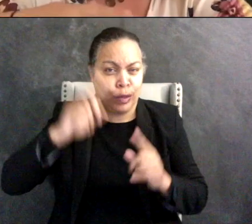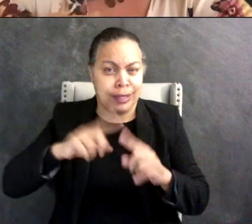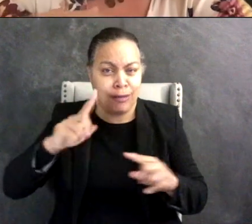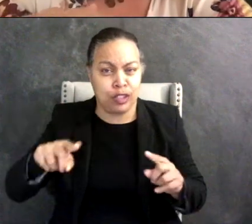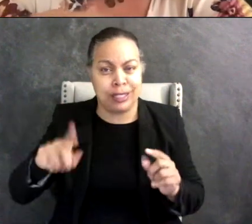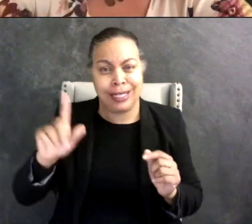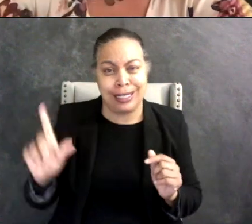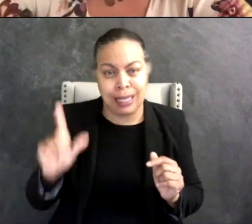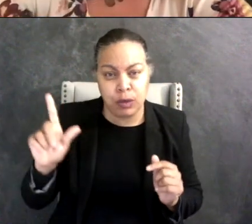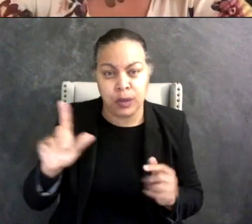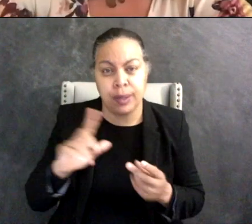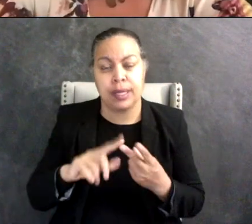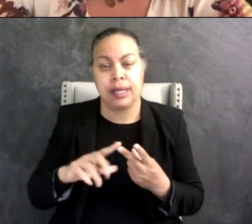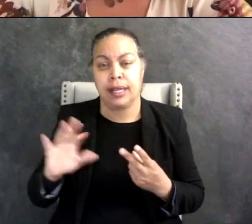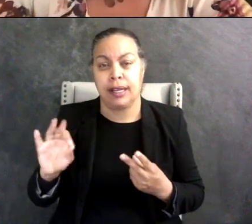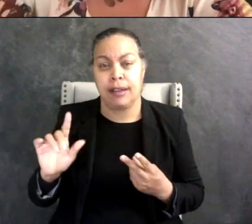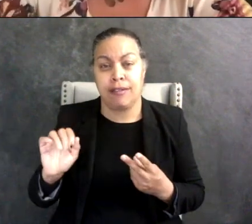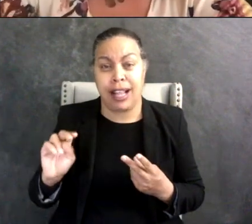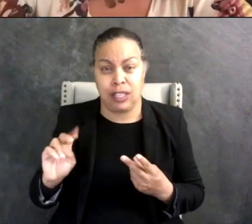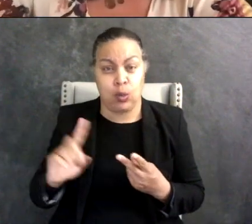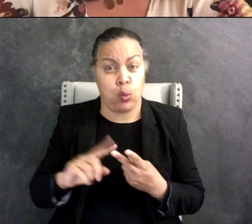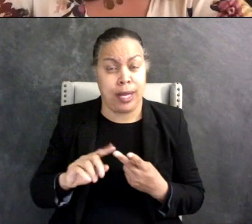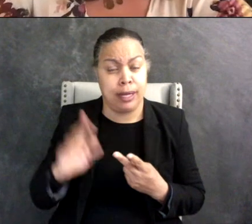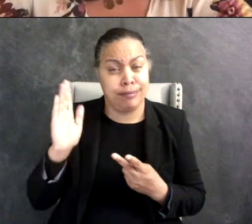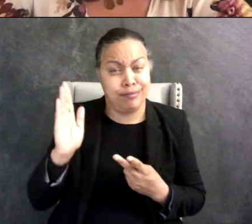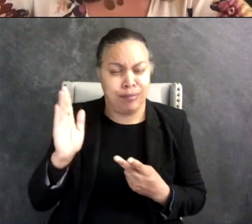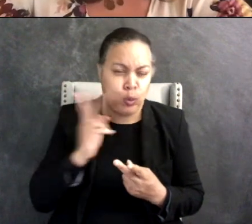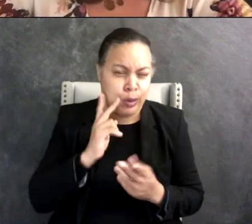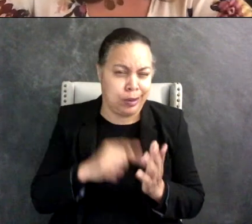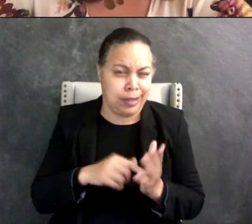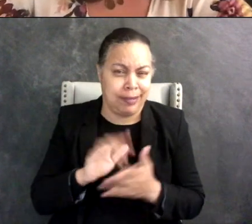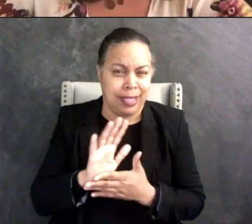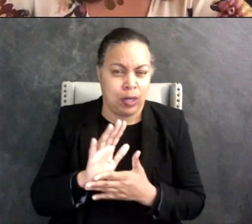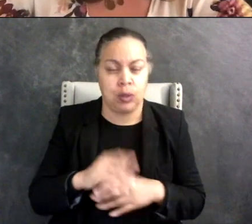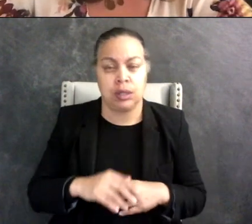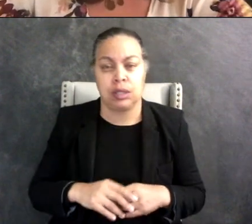is that you know just because the communication and style is different it doesn't make it wrong.